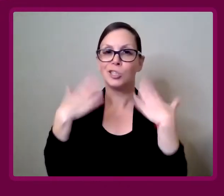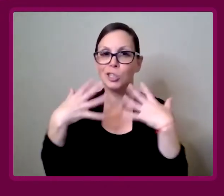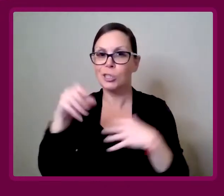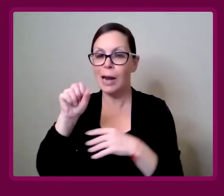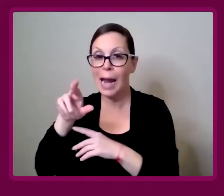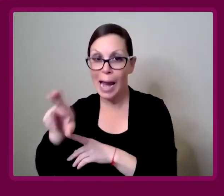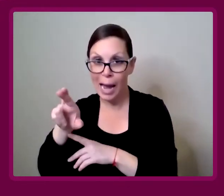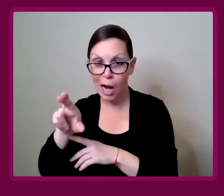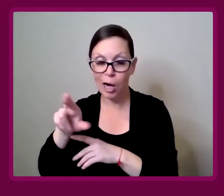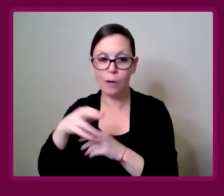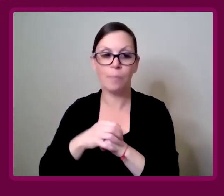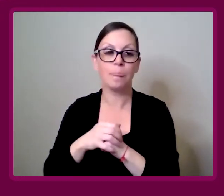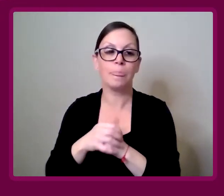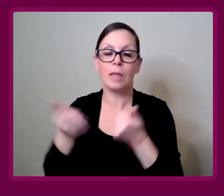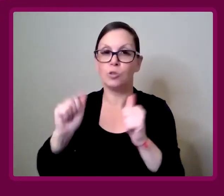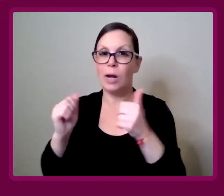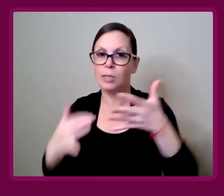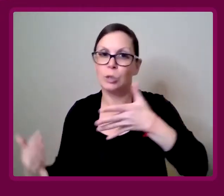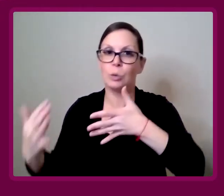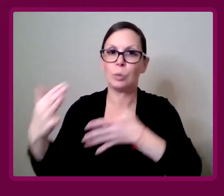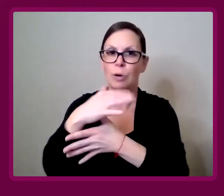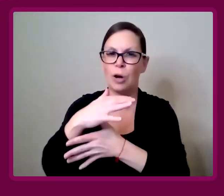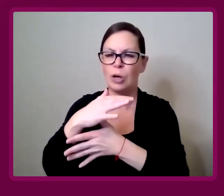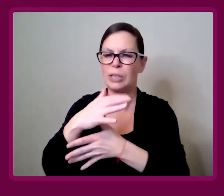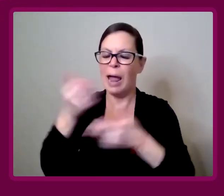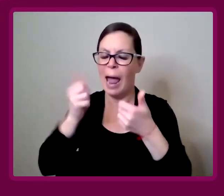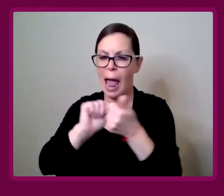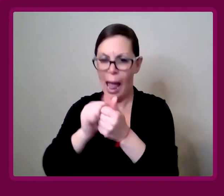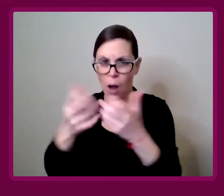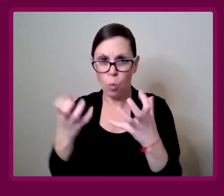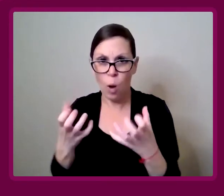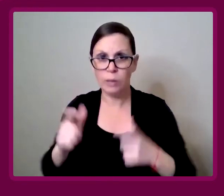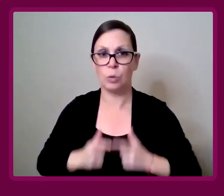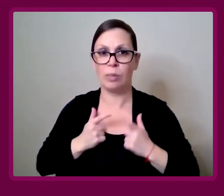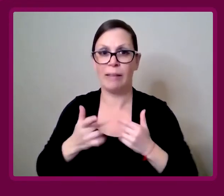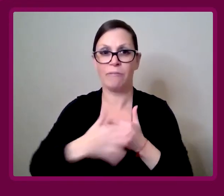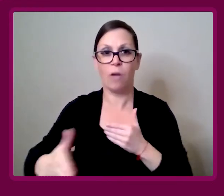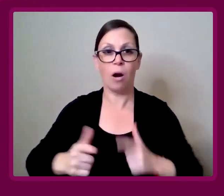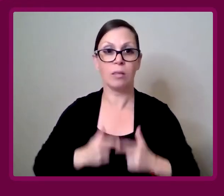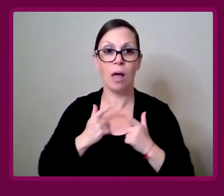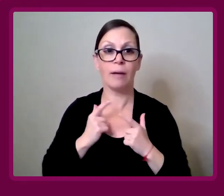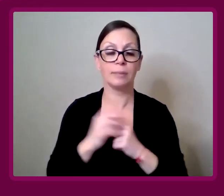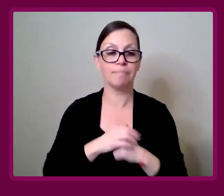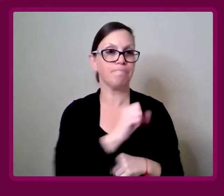Because reprioritizing how we want to live our lives.